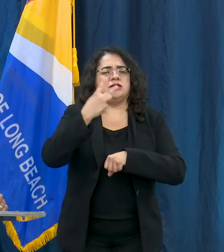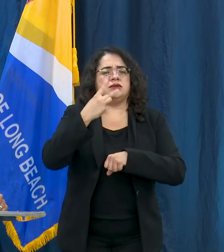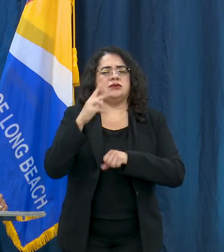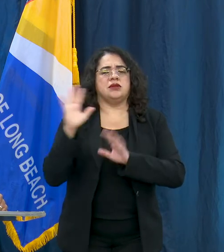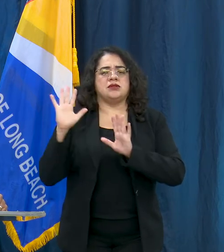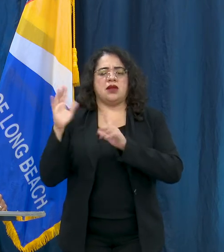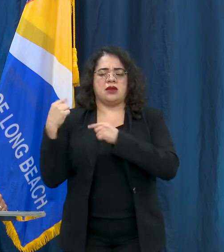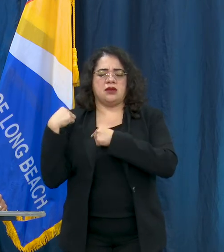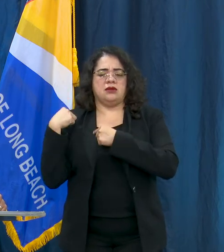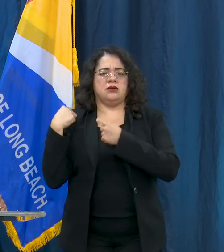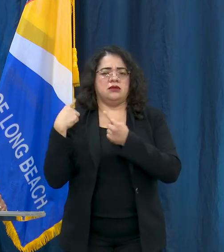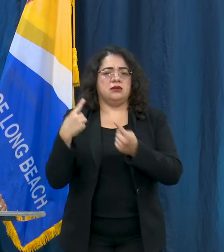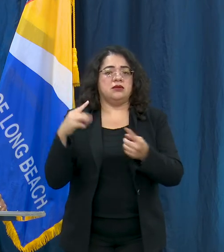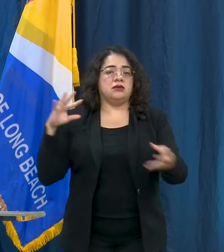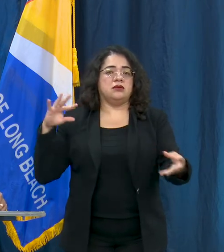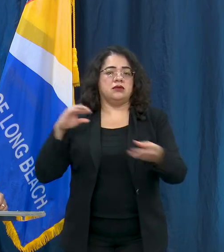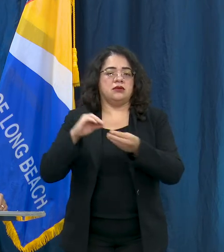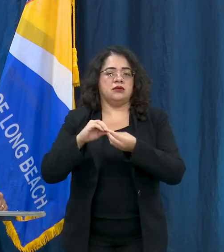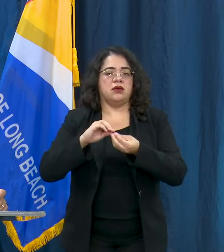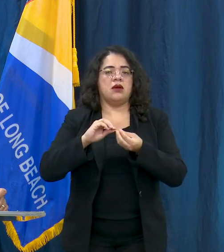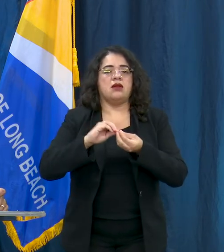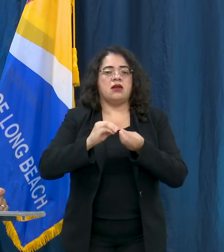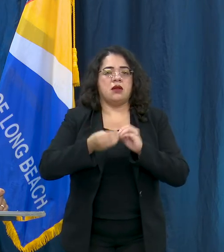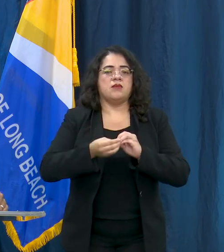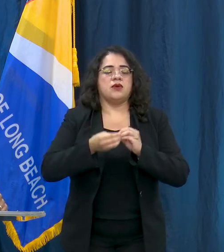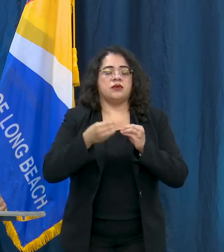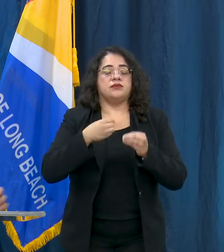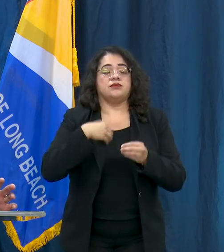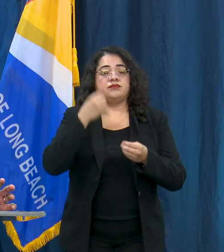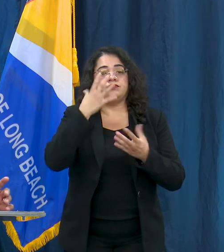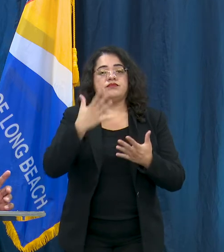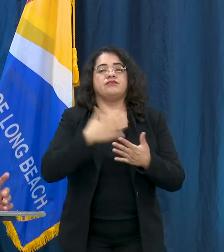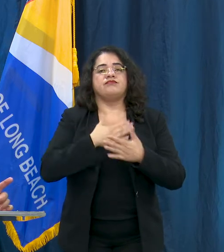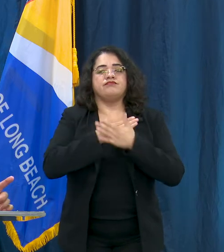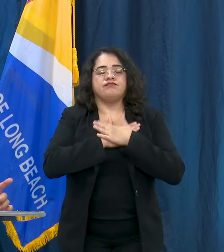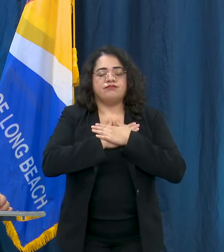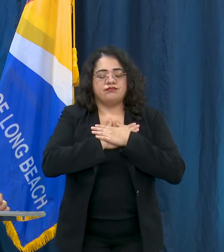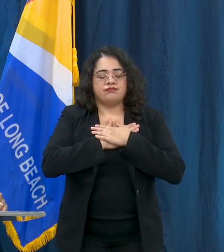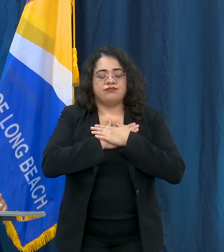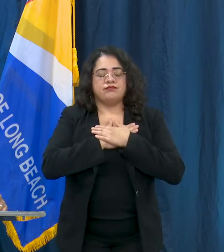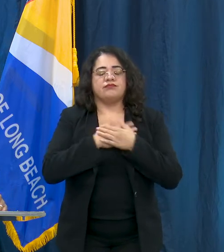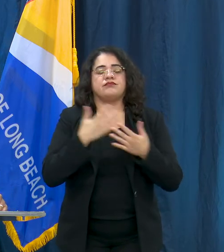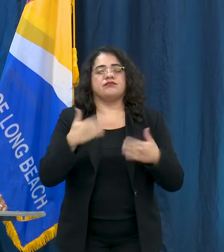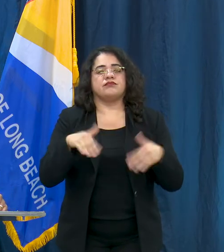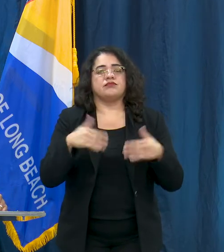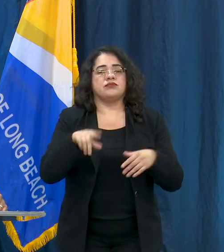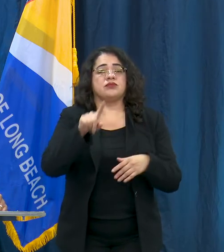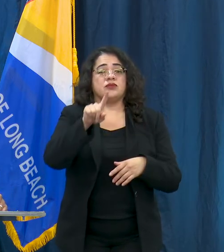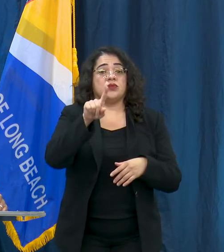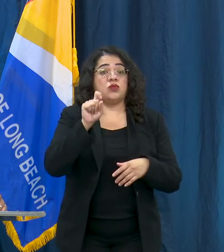passing's that we've had and so our thoughts go out to all of them and 88 of the fatalities of the 118 have been from long-term